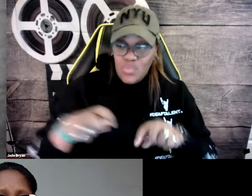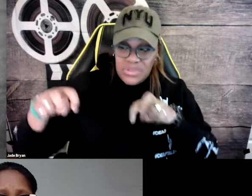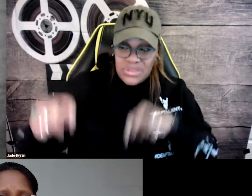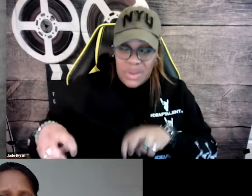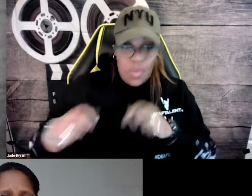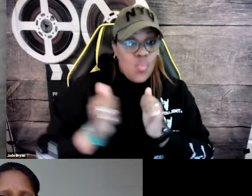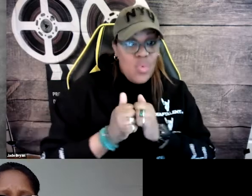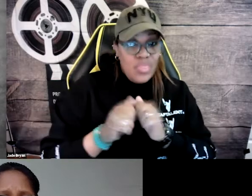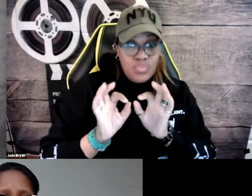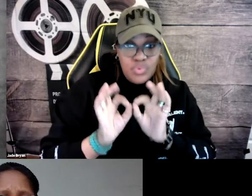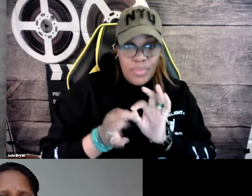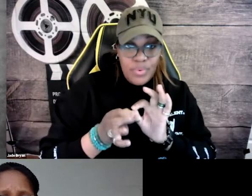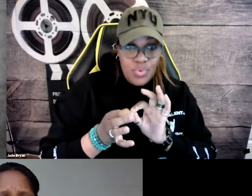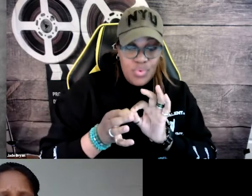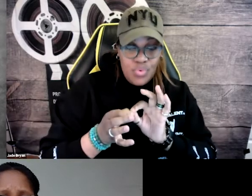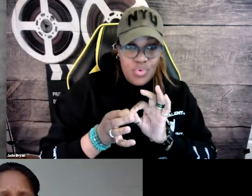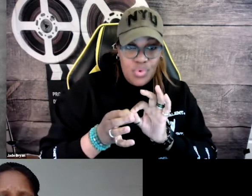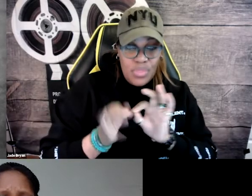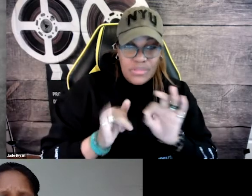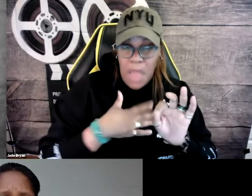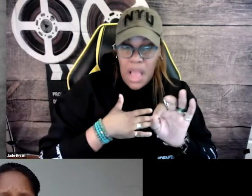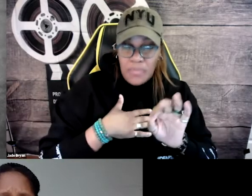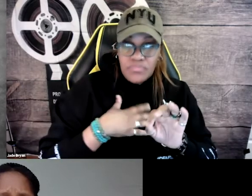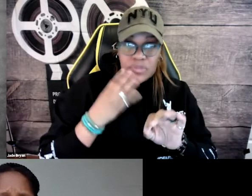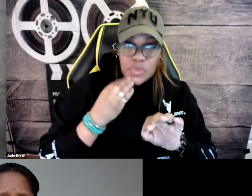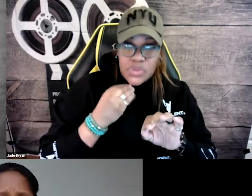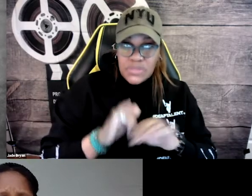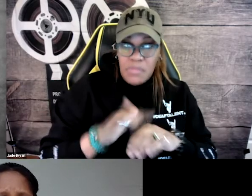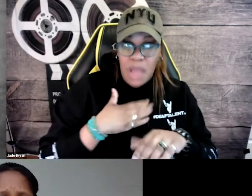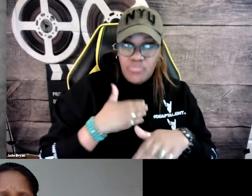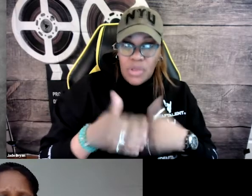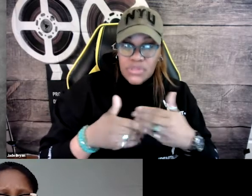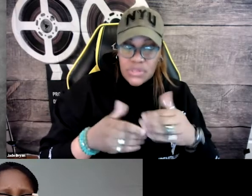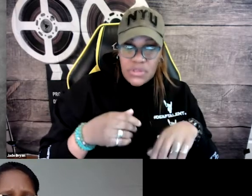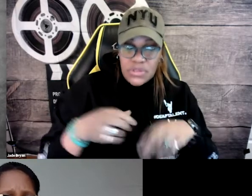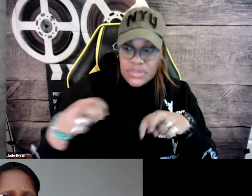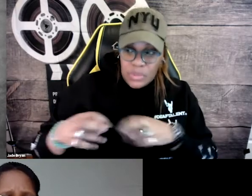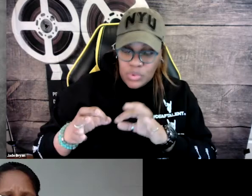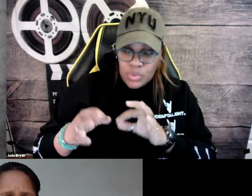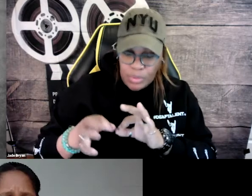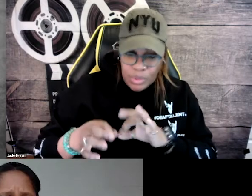And to be honest, I sat down with that interpreter that we hired. And because it's from my experience,